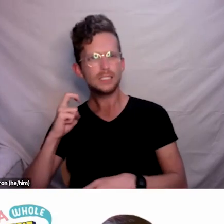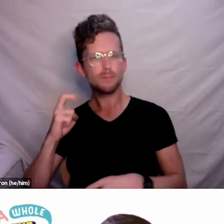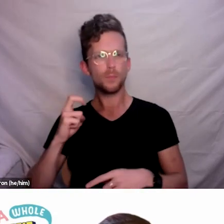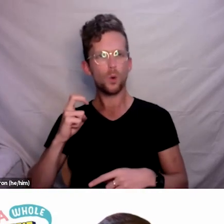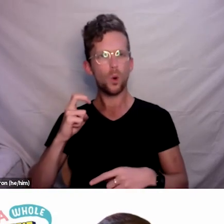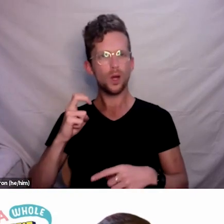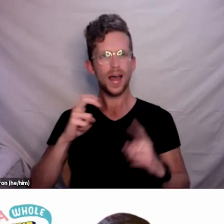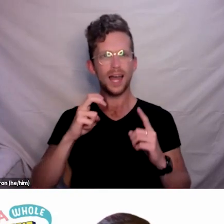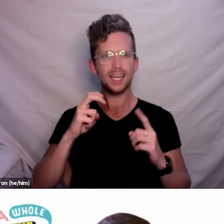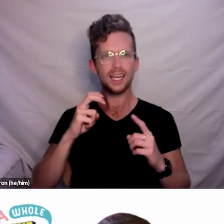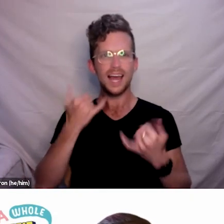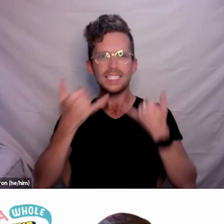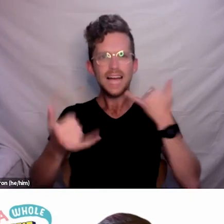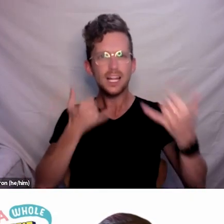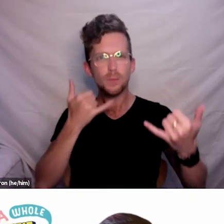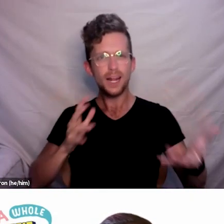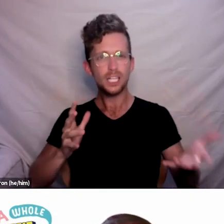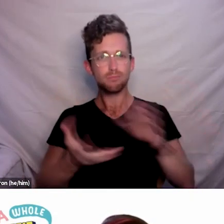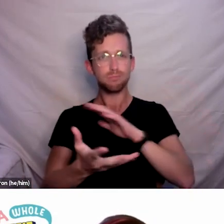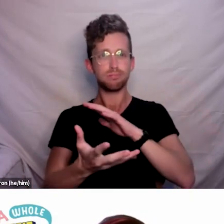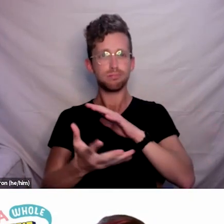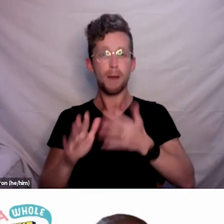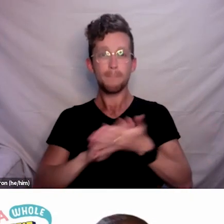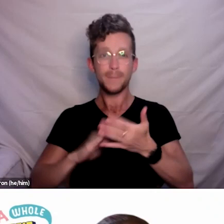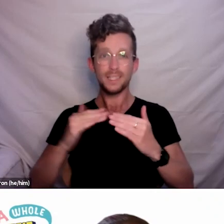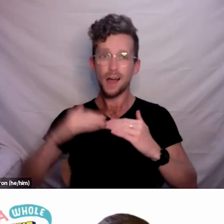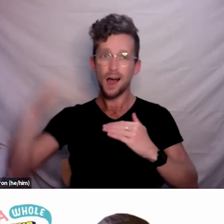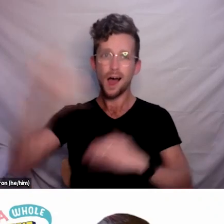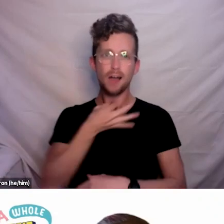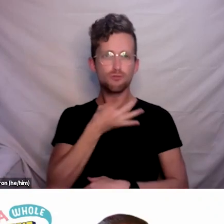much more risk than non-disabled people.